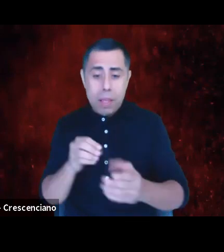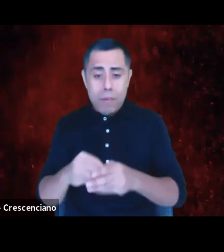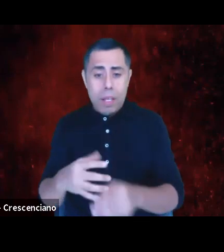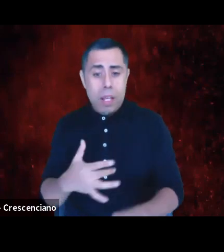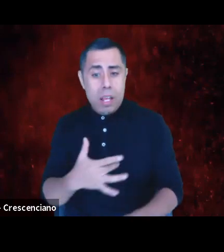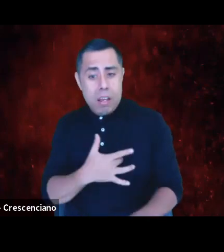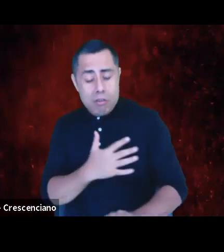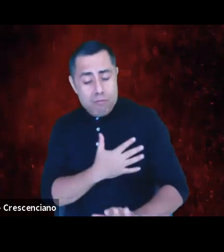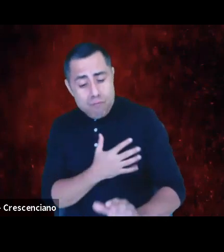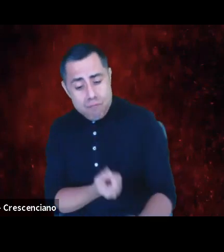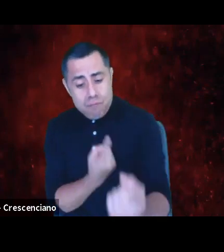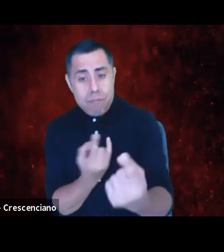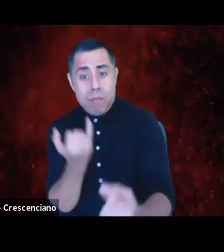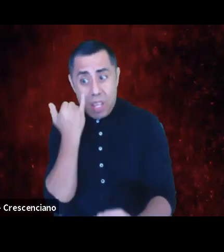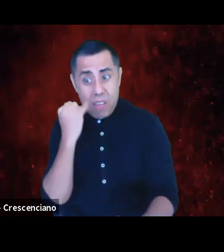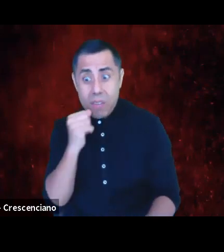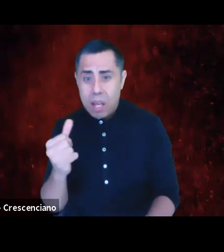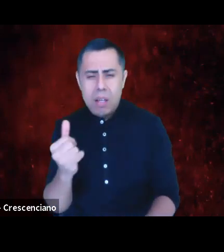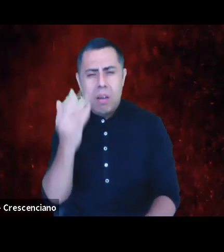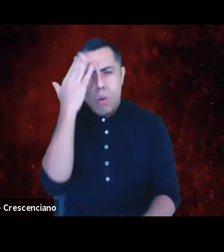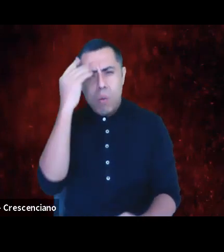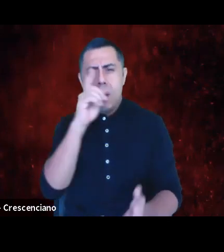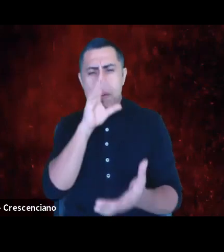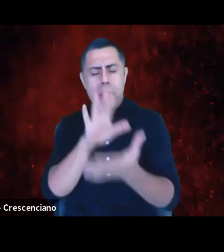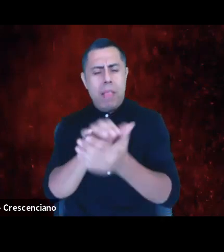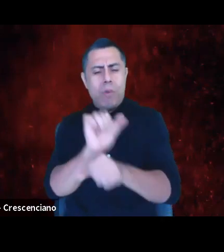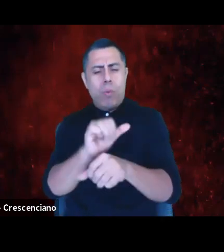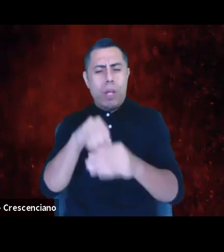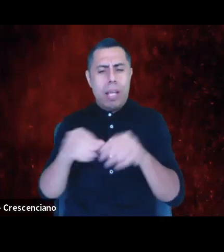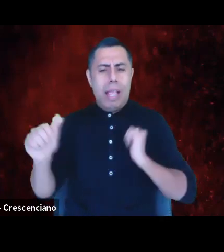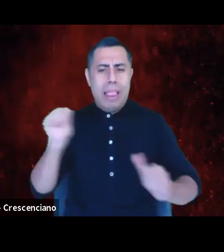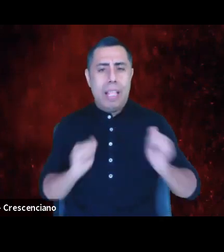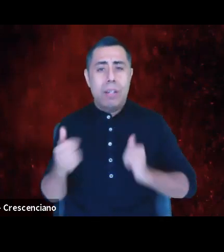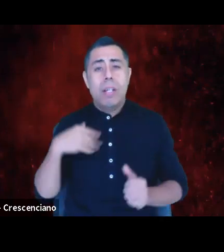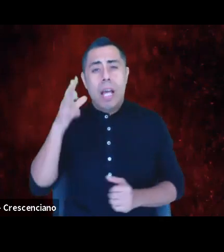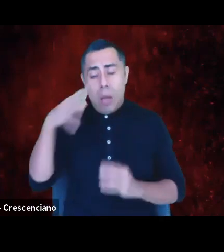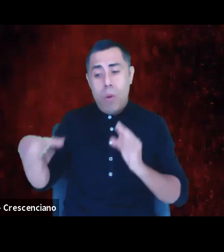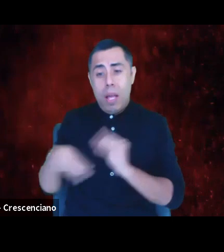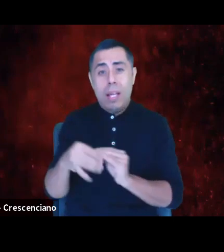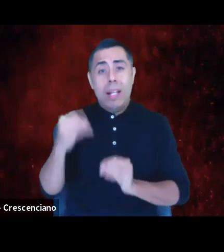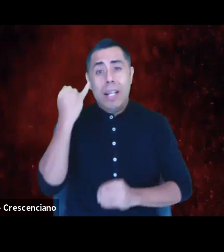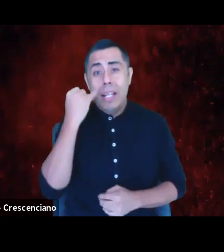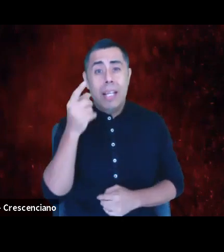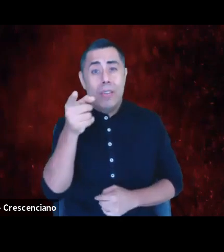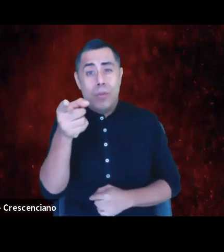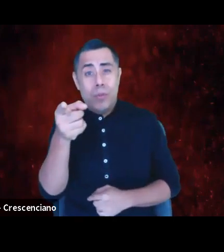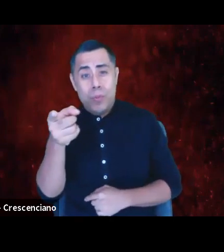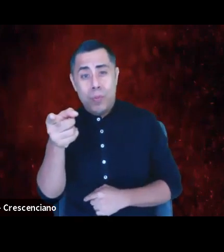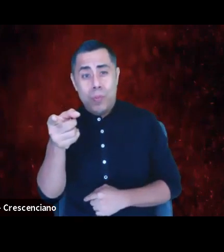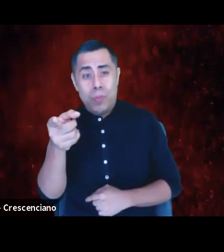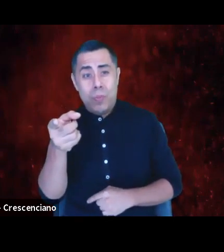I'll add to that, if you can't create a system where we can inspire empathy and achieve true equity,